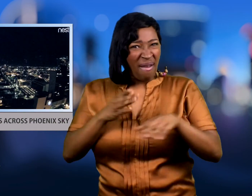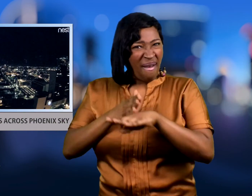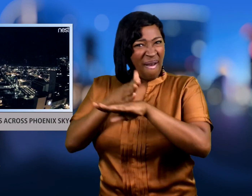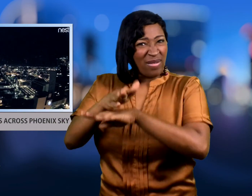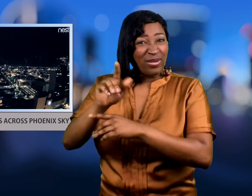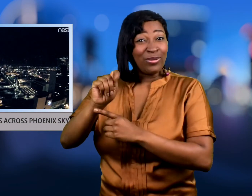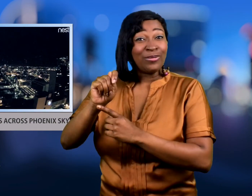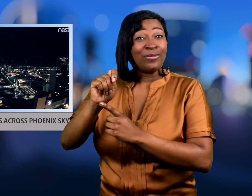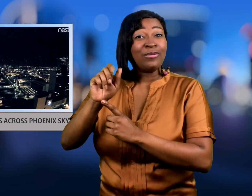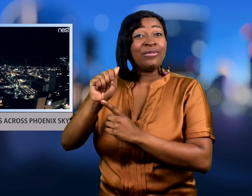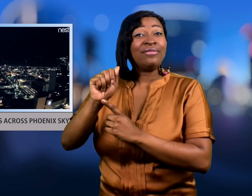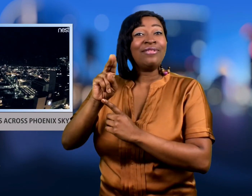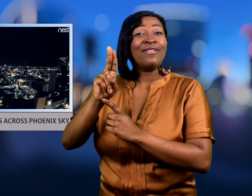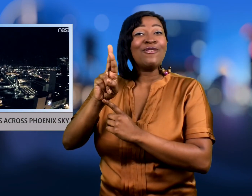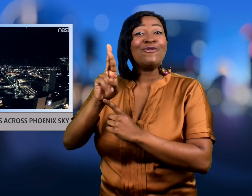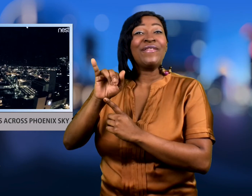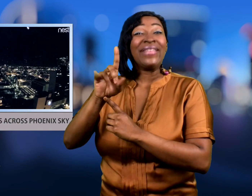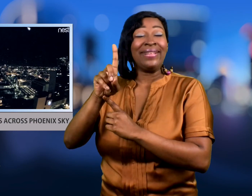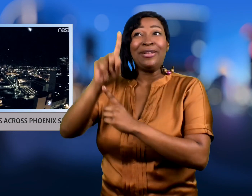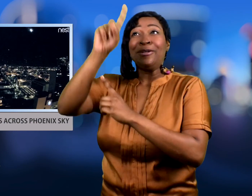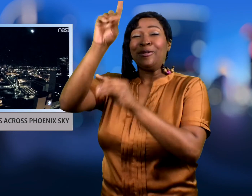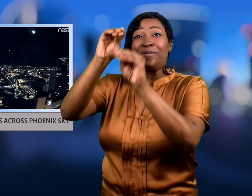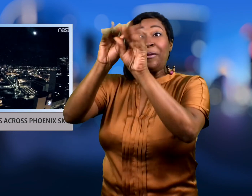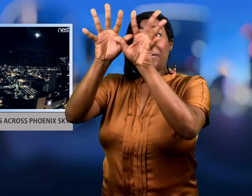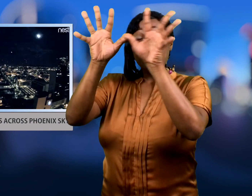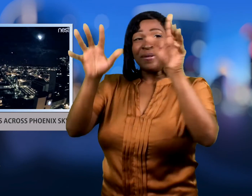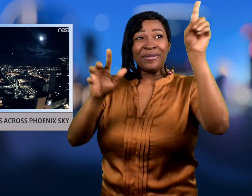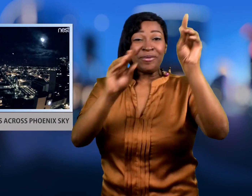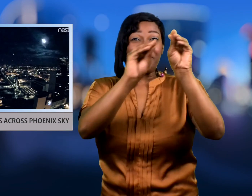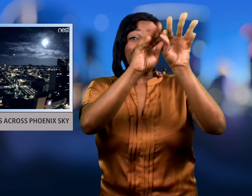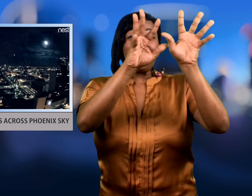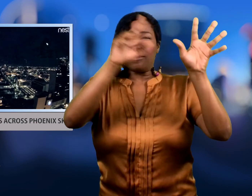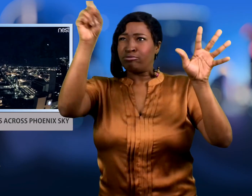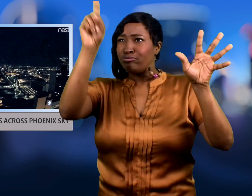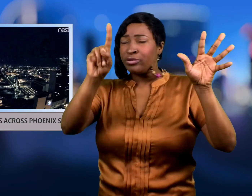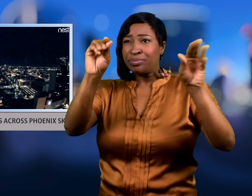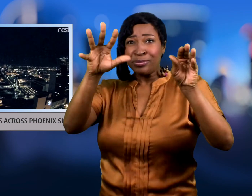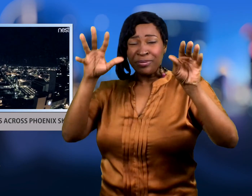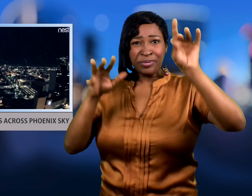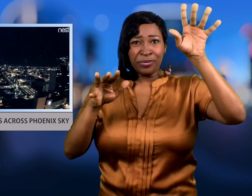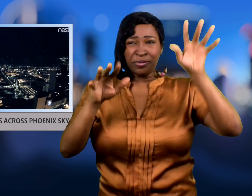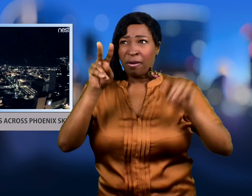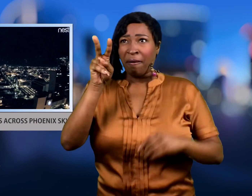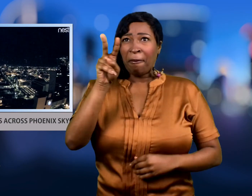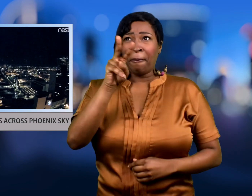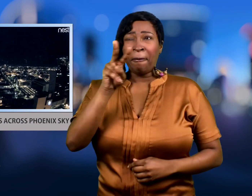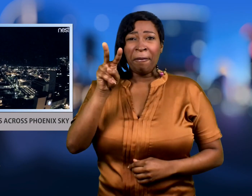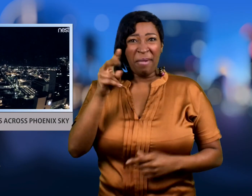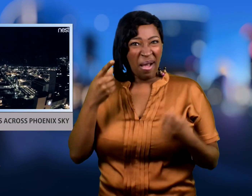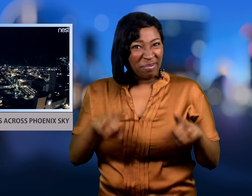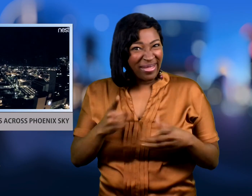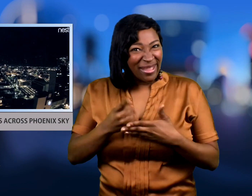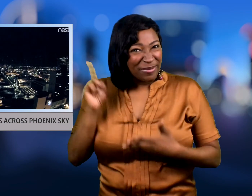Taurid meteor shower which was visible last week.